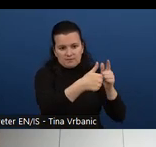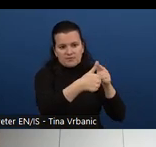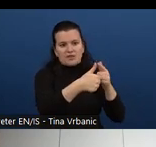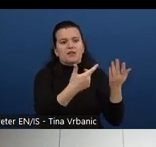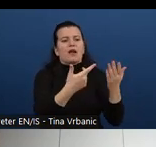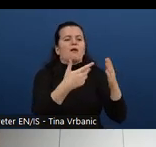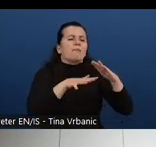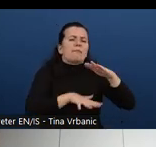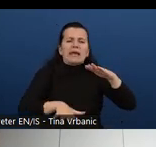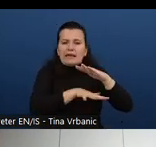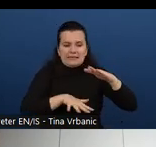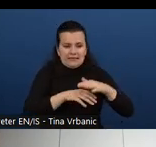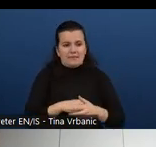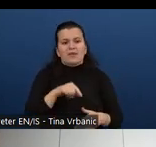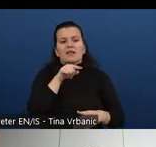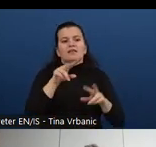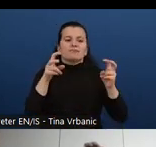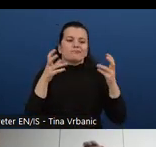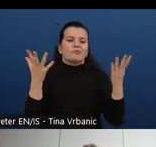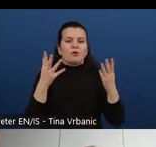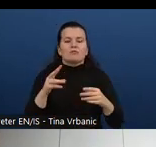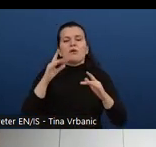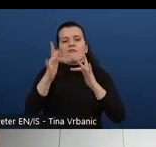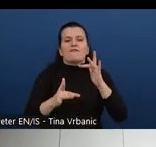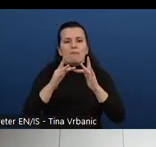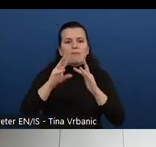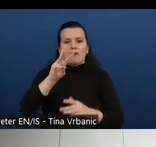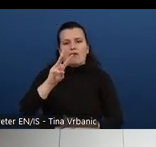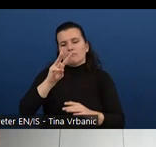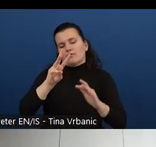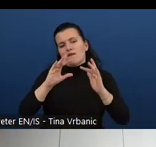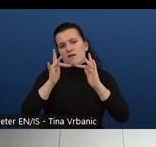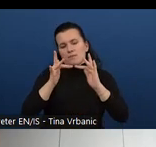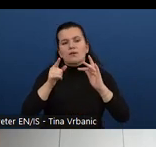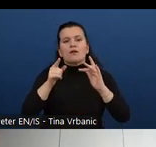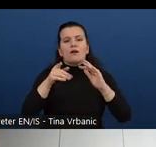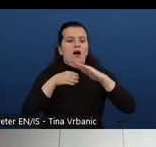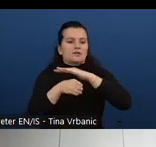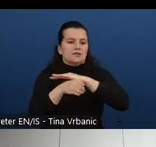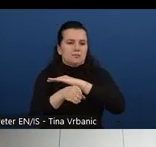And that basically tries to set the stage, tries to give an introduction, some sort of